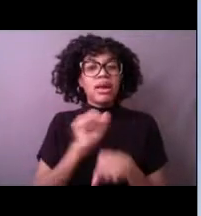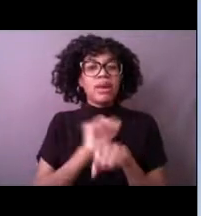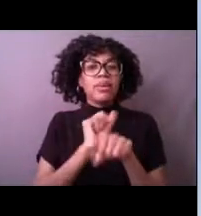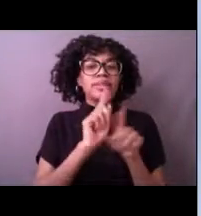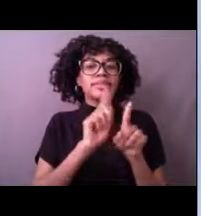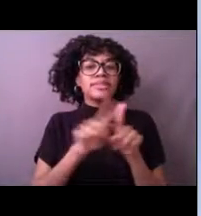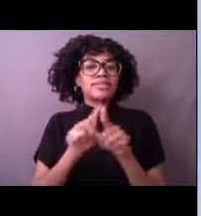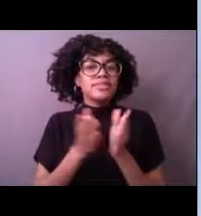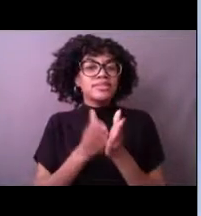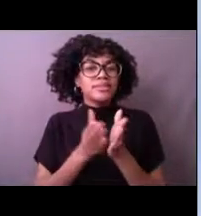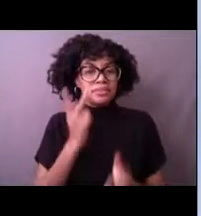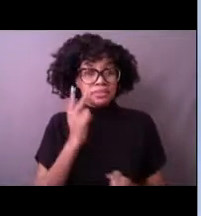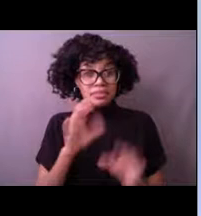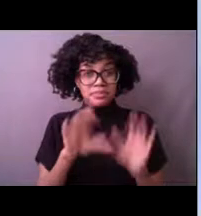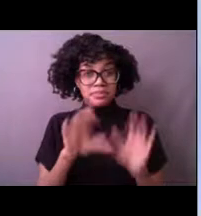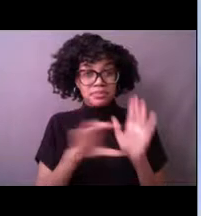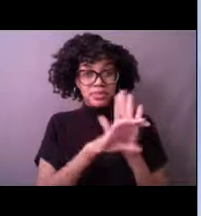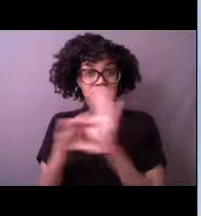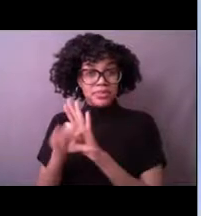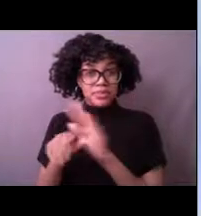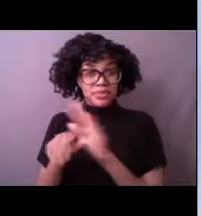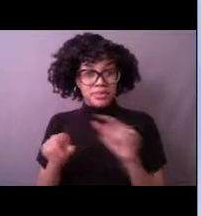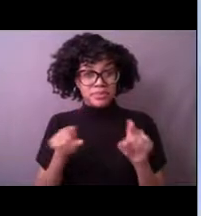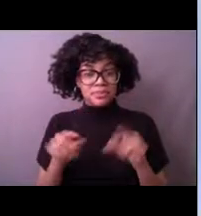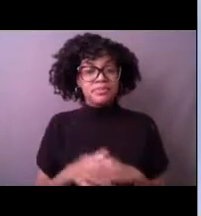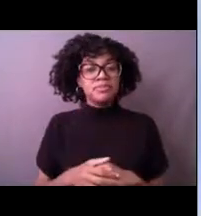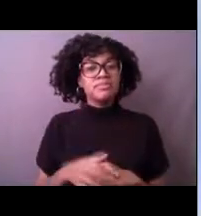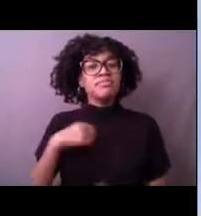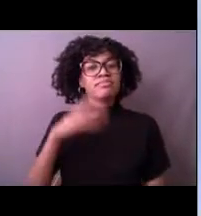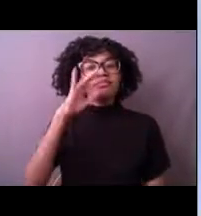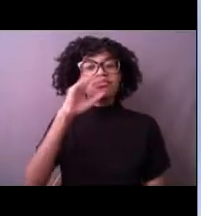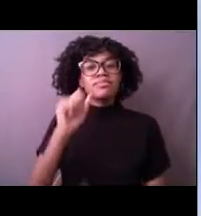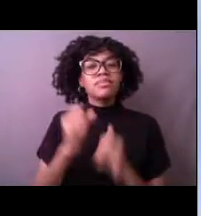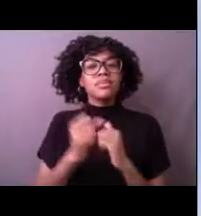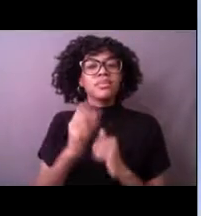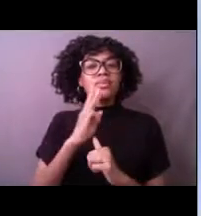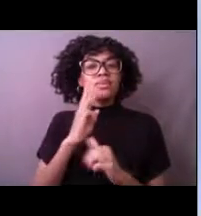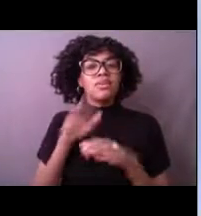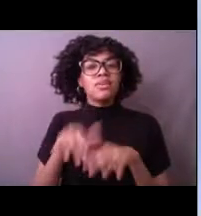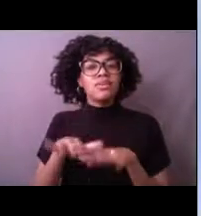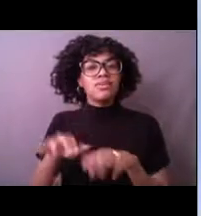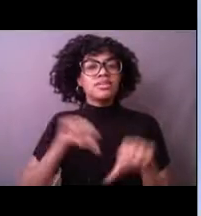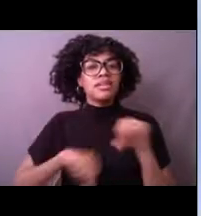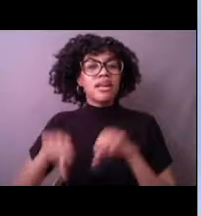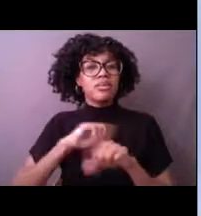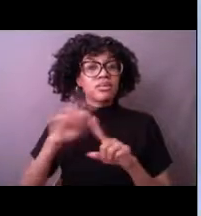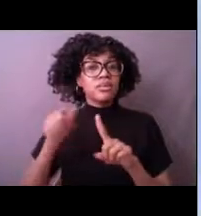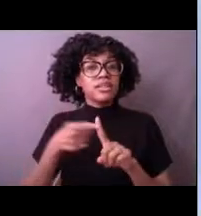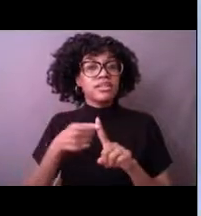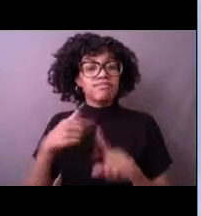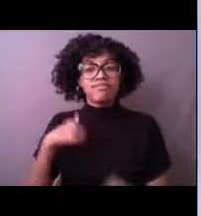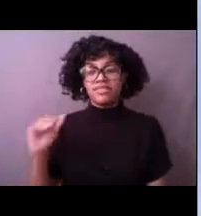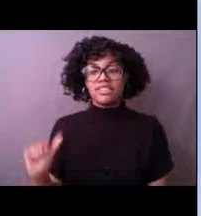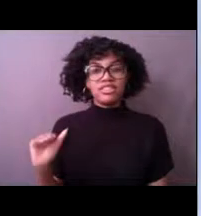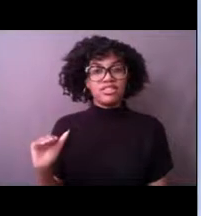But I got really interested in marine science and the ocean as a child. I would go to the beach during the summertime